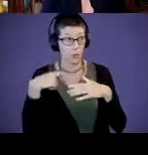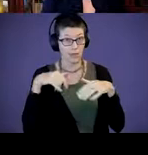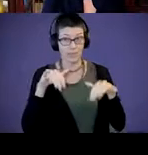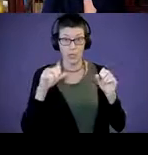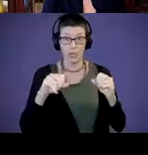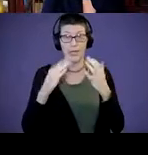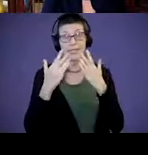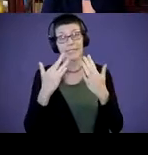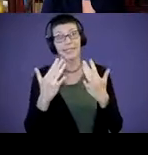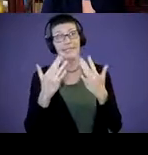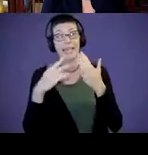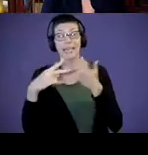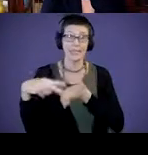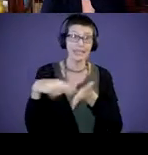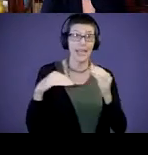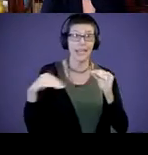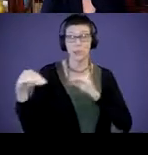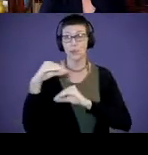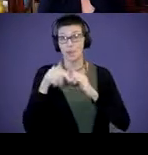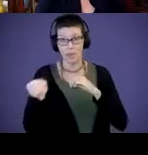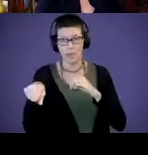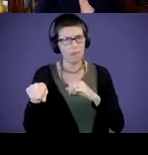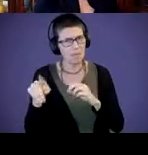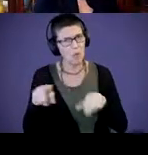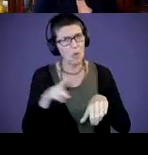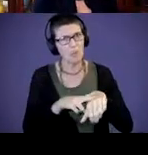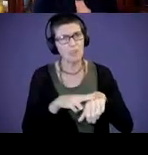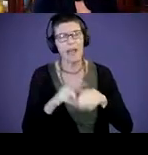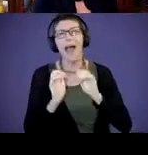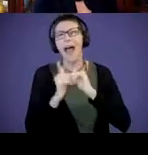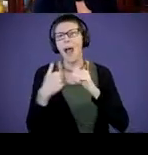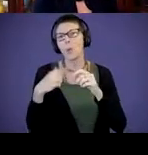movement with them? Of course we can. How would we adapt that? How would we modify that?